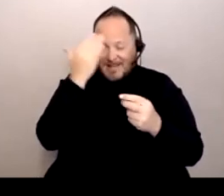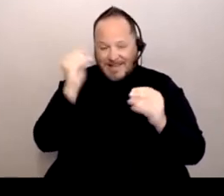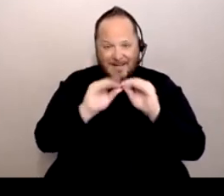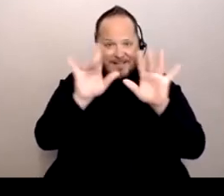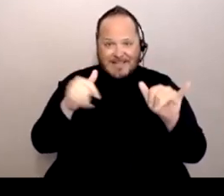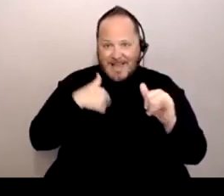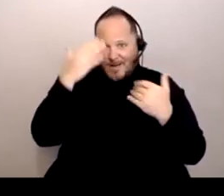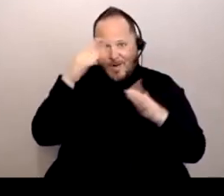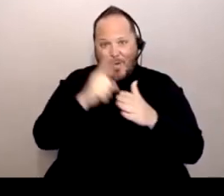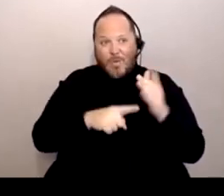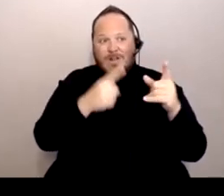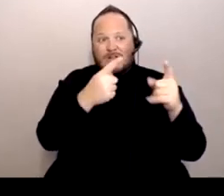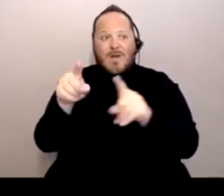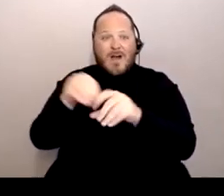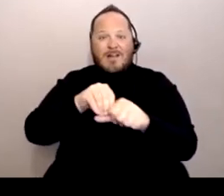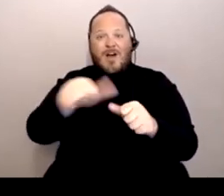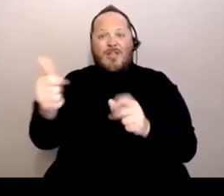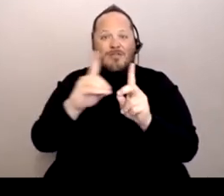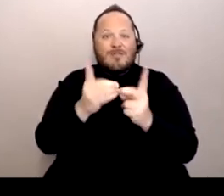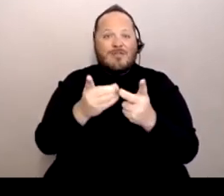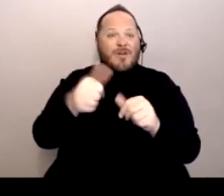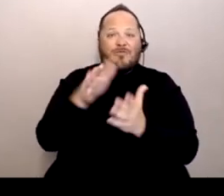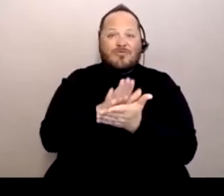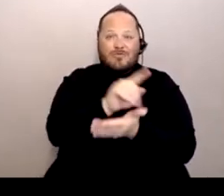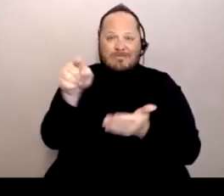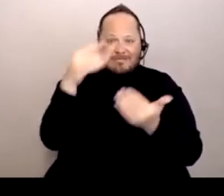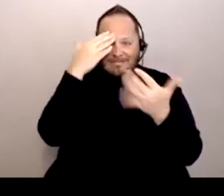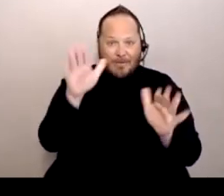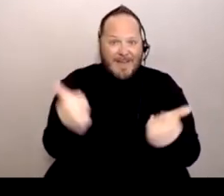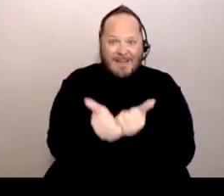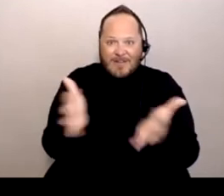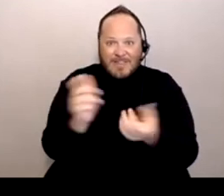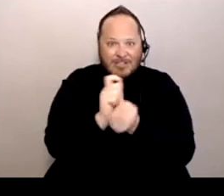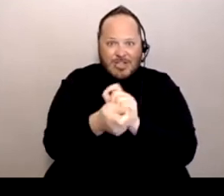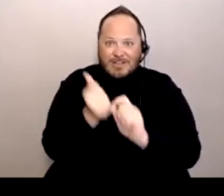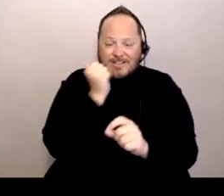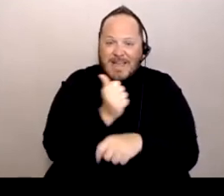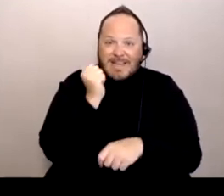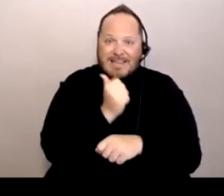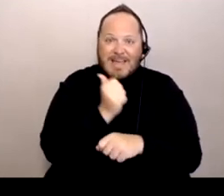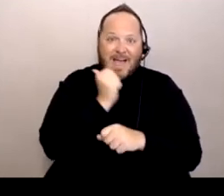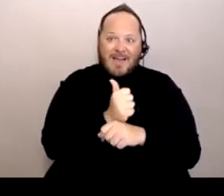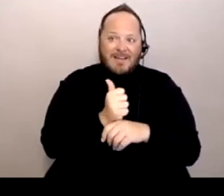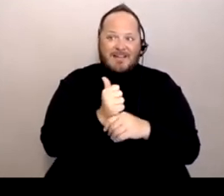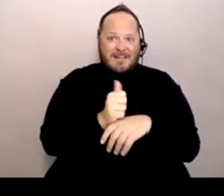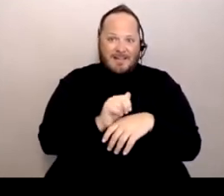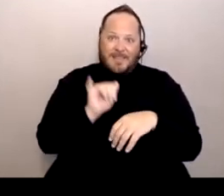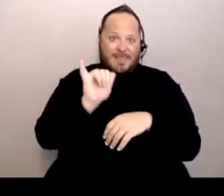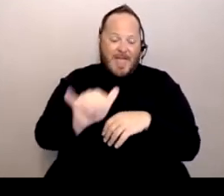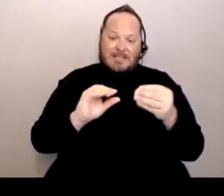in the other schools right now. Everything changes day to day. And that's what's the biggest problem for us is like